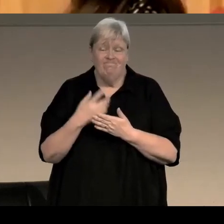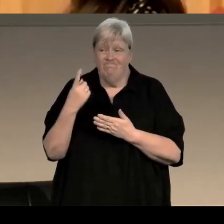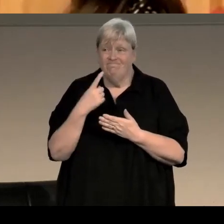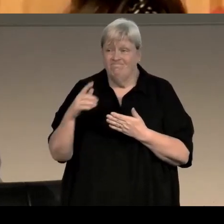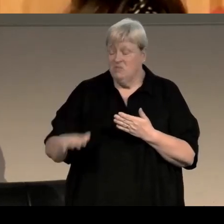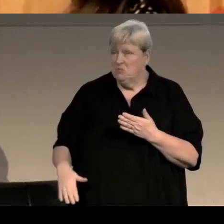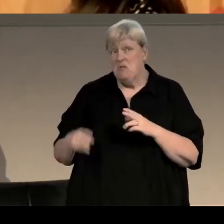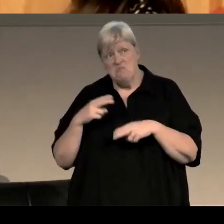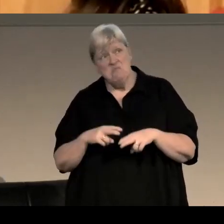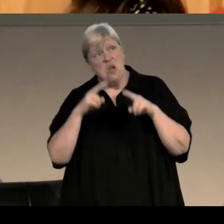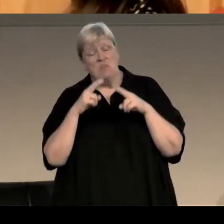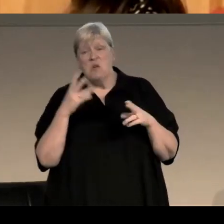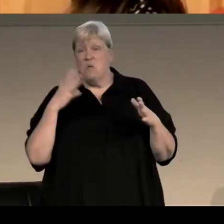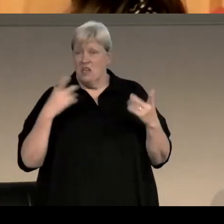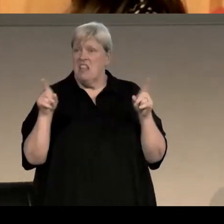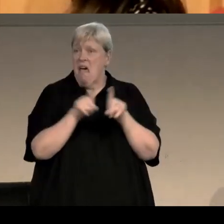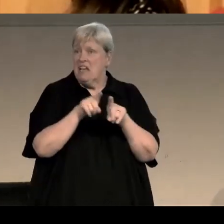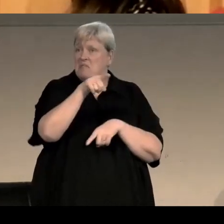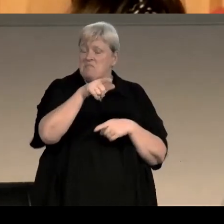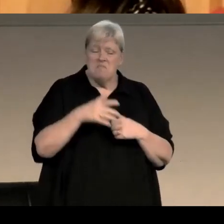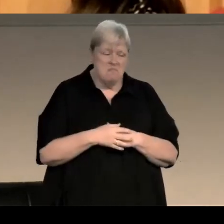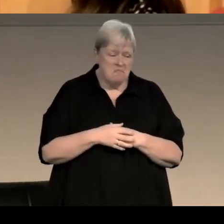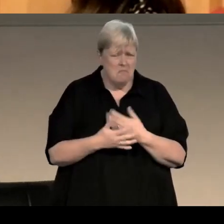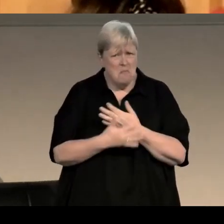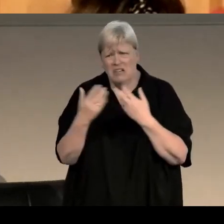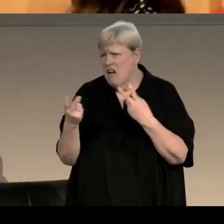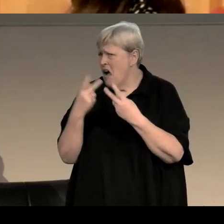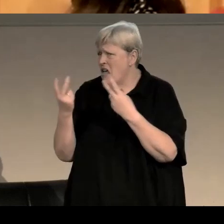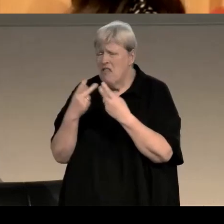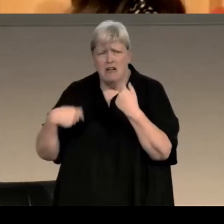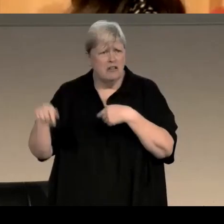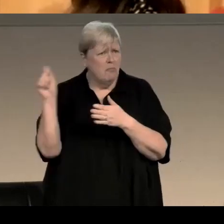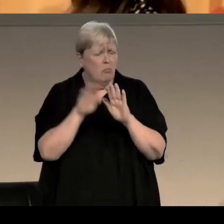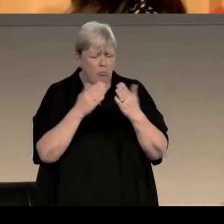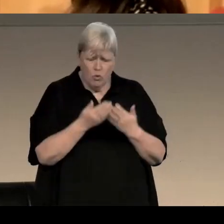up to as a model really, but there were lots of other writers, lots of other books that